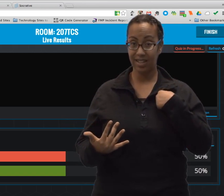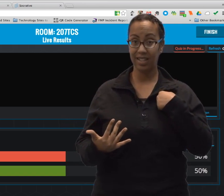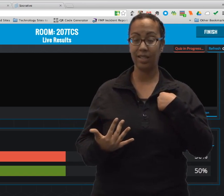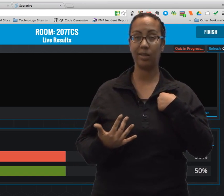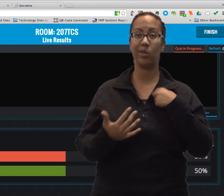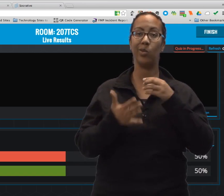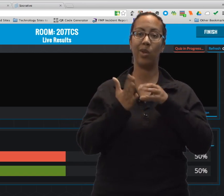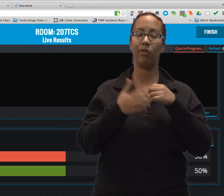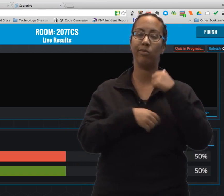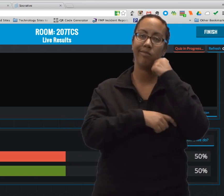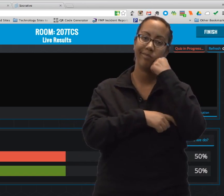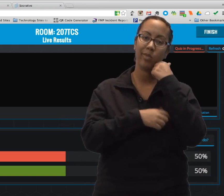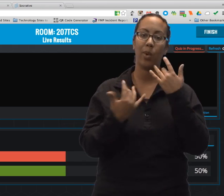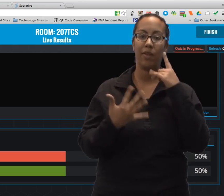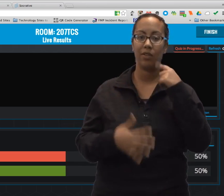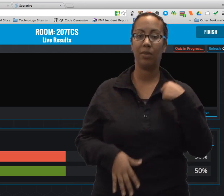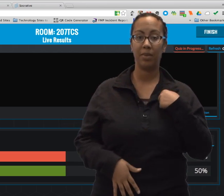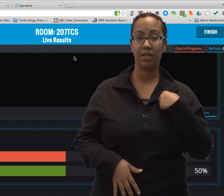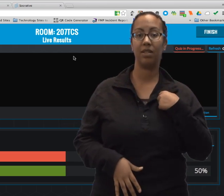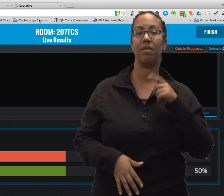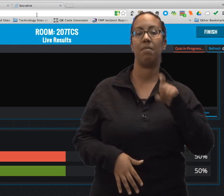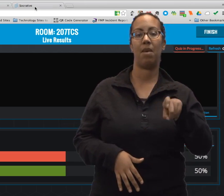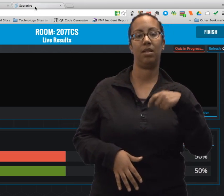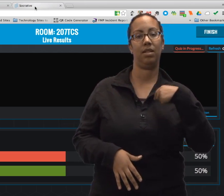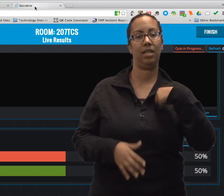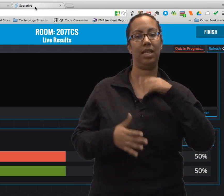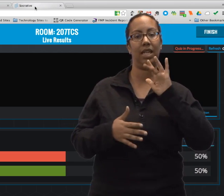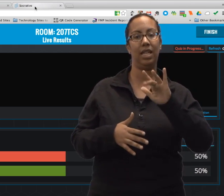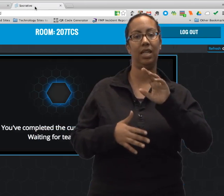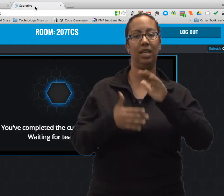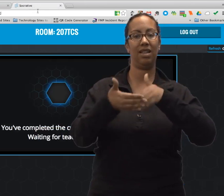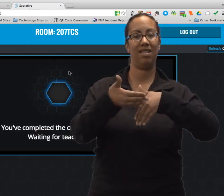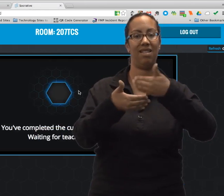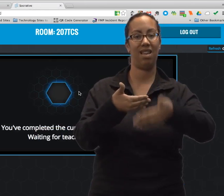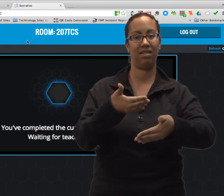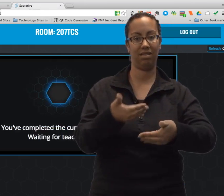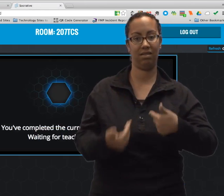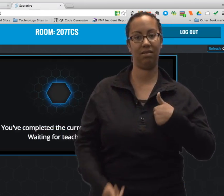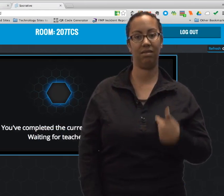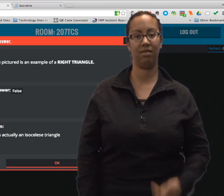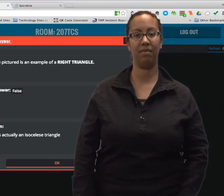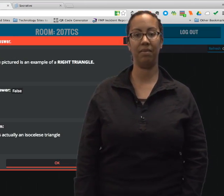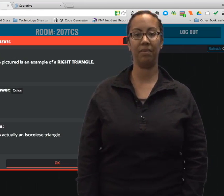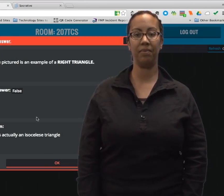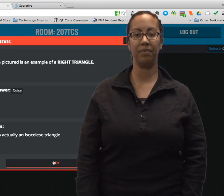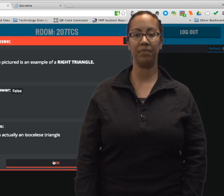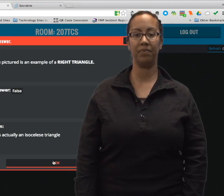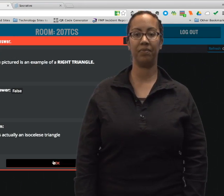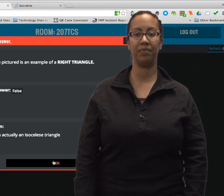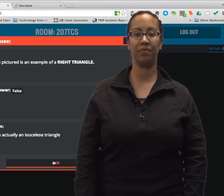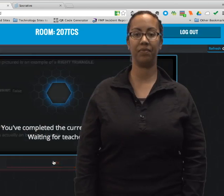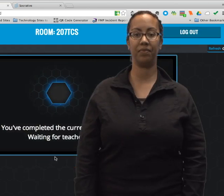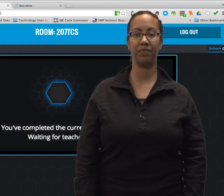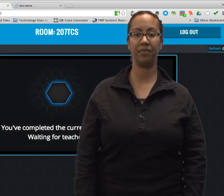So, the students are waiting for me, and they just have to sit and wait until I am ready to click next to move on to the next question.